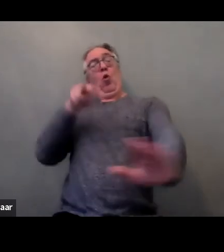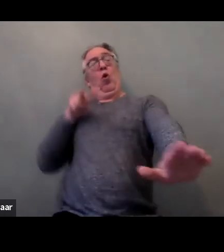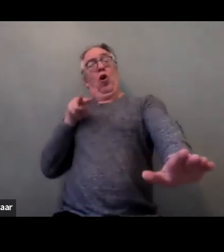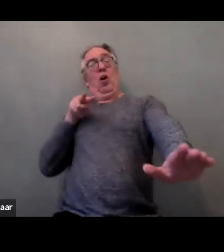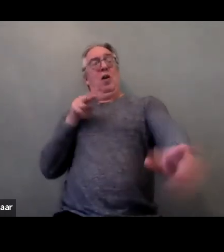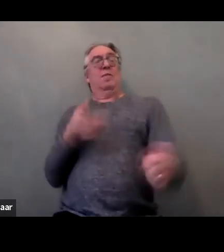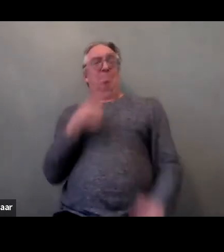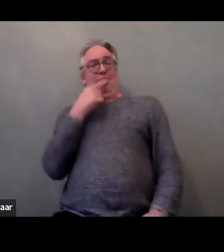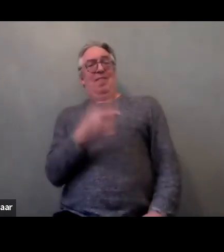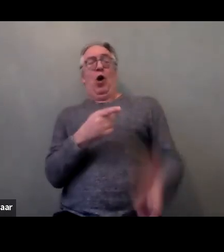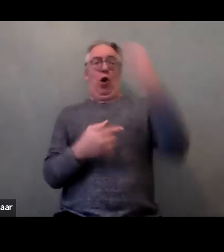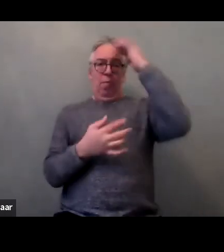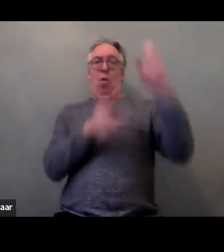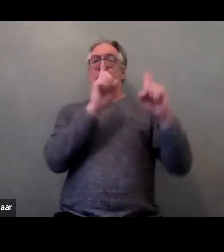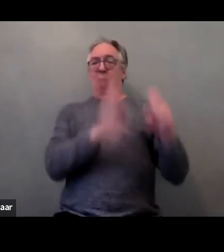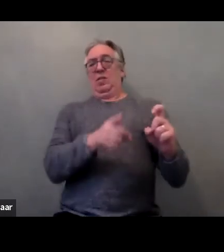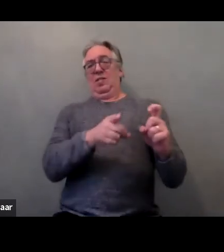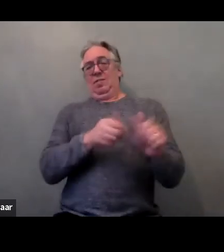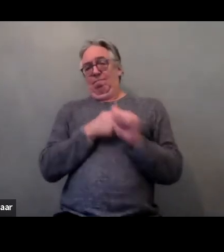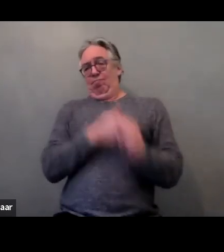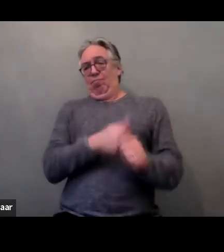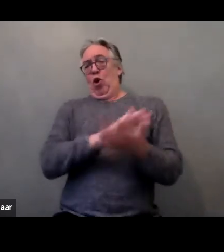and to implement measures and develop policies.